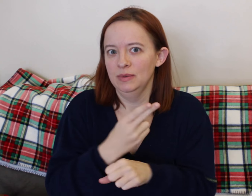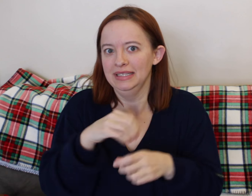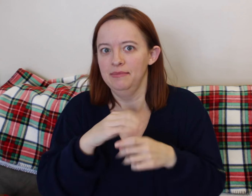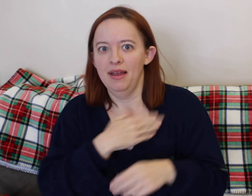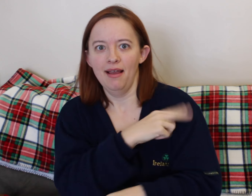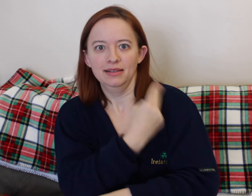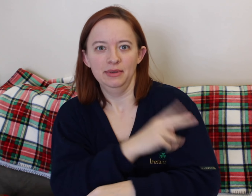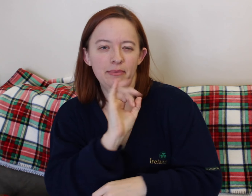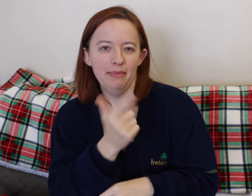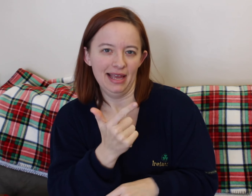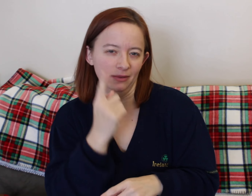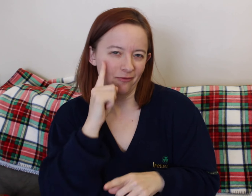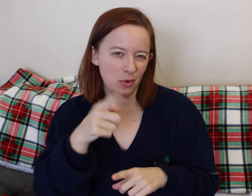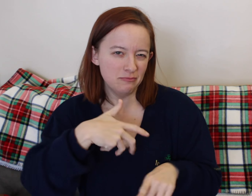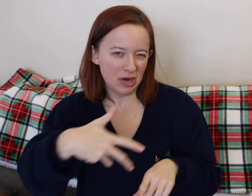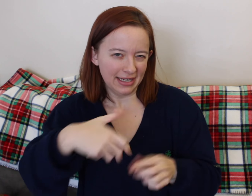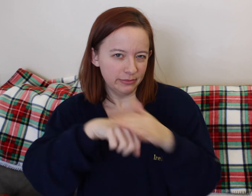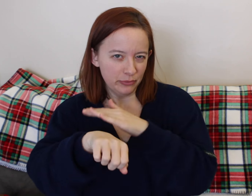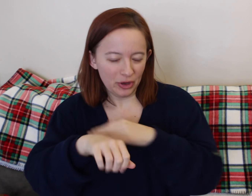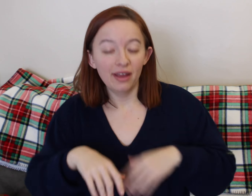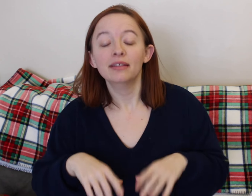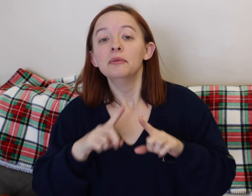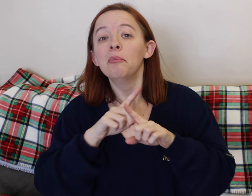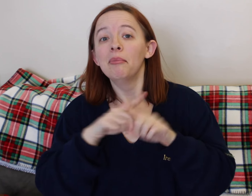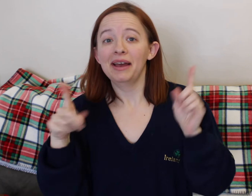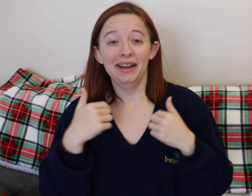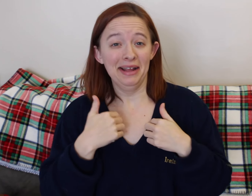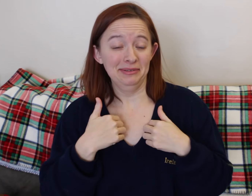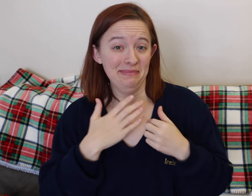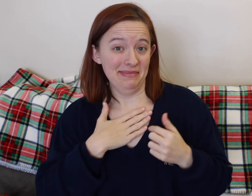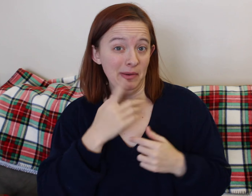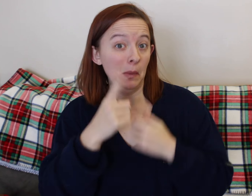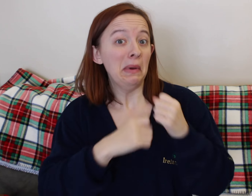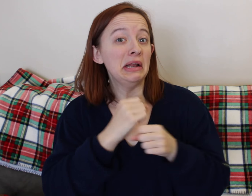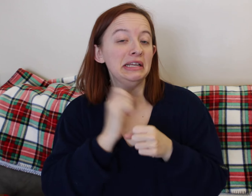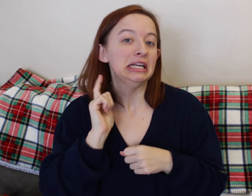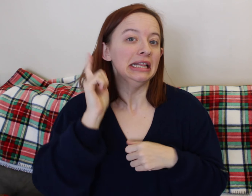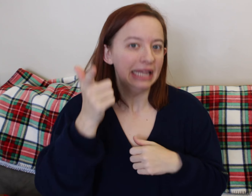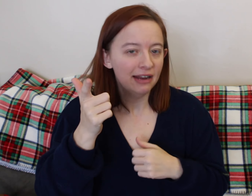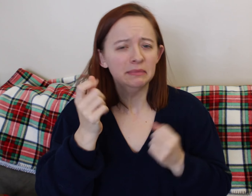Hello, welcome. Today I'm gonna do something I'm not sure if anyone's done before.